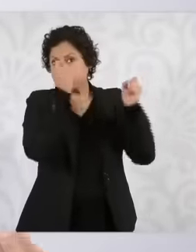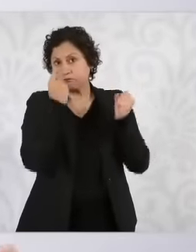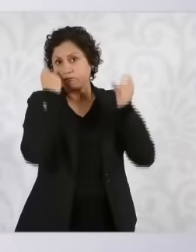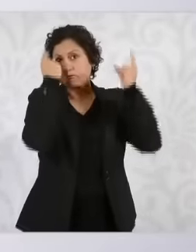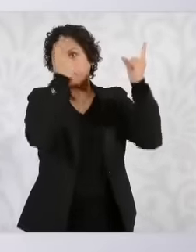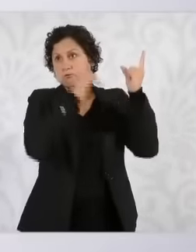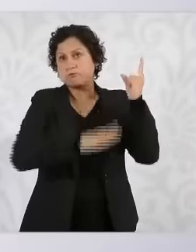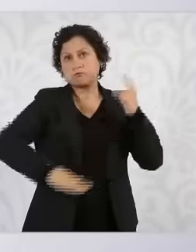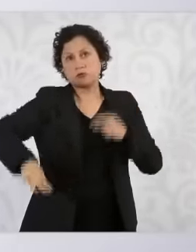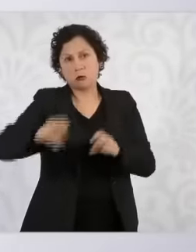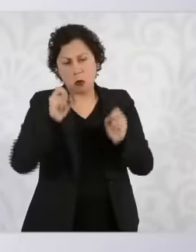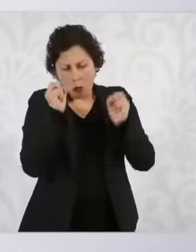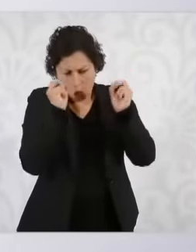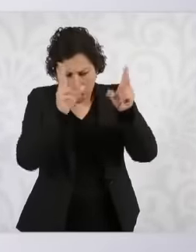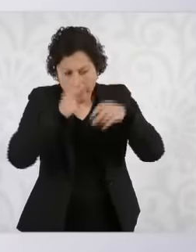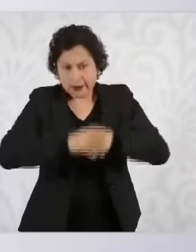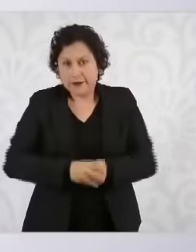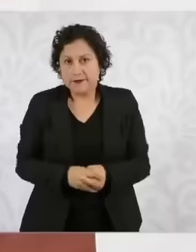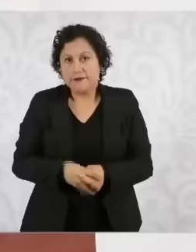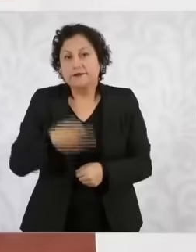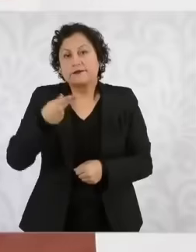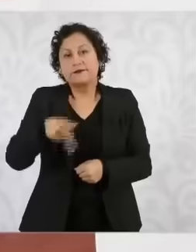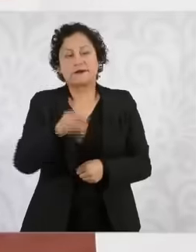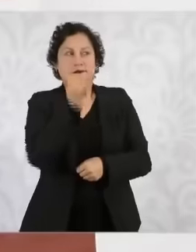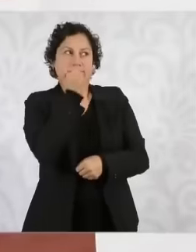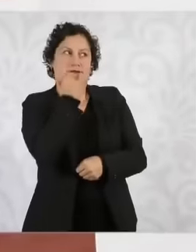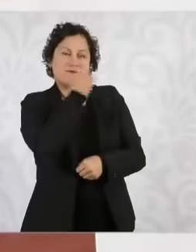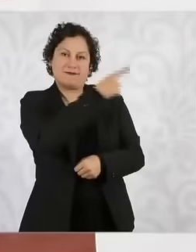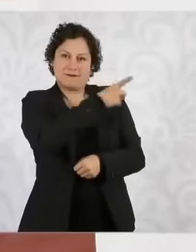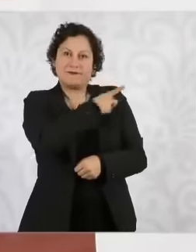school of Harvard did an investigation into corruption in the Mexican judiciary